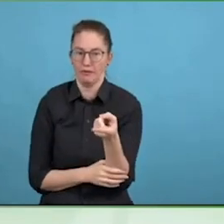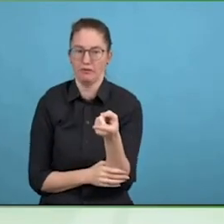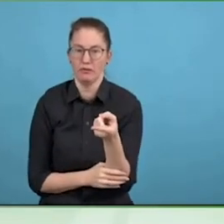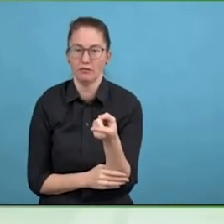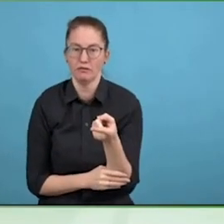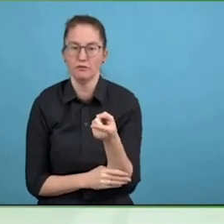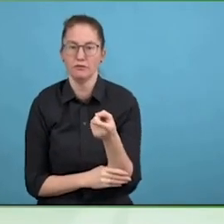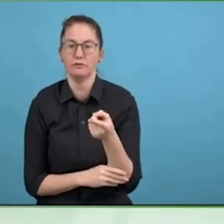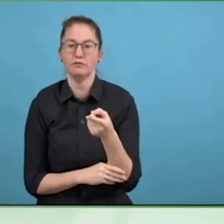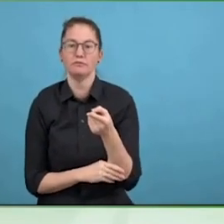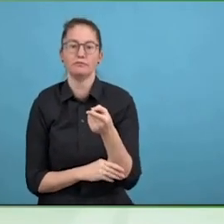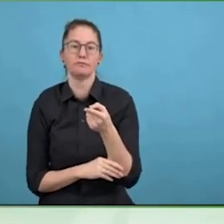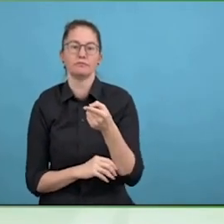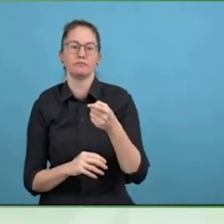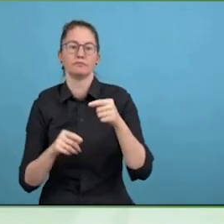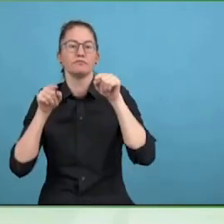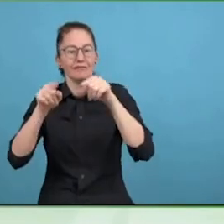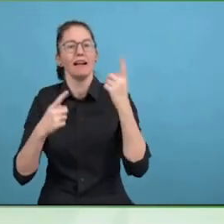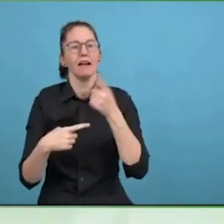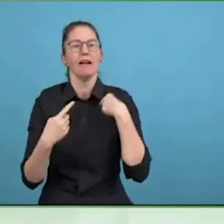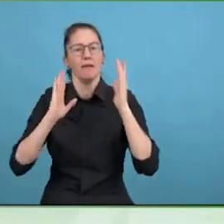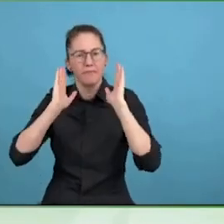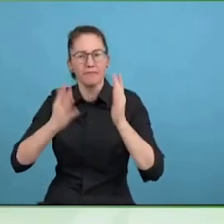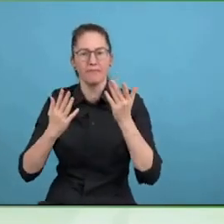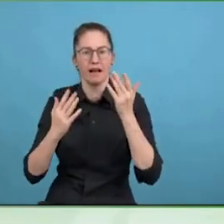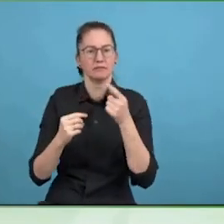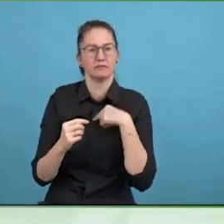and energy usage going into dark motor et cetera.